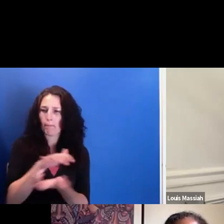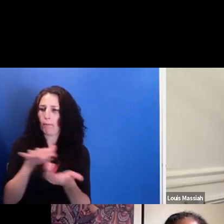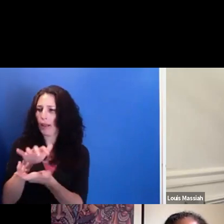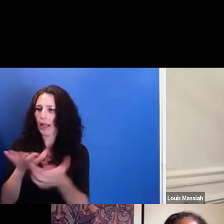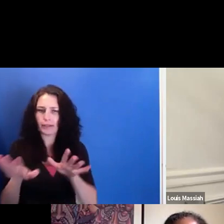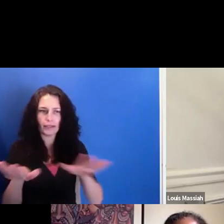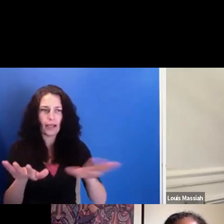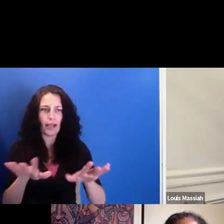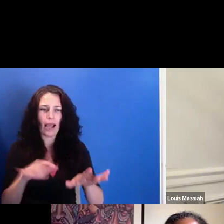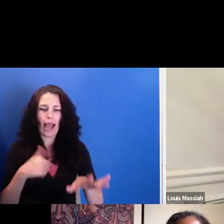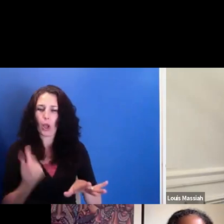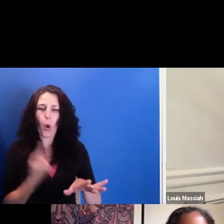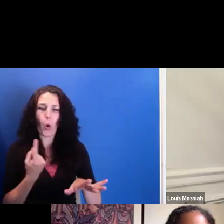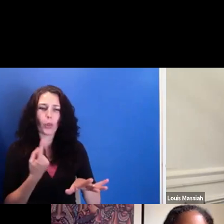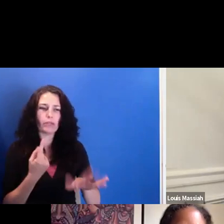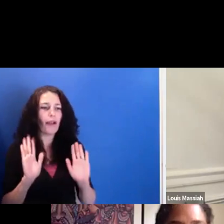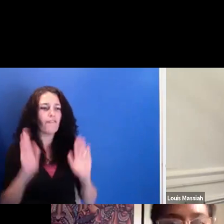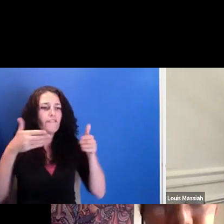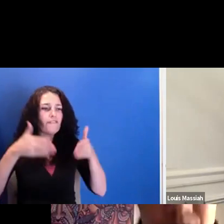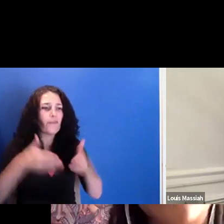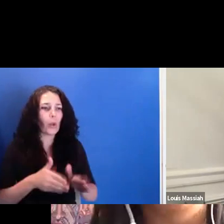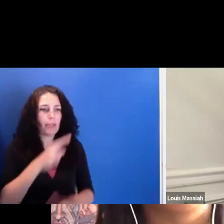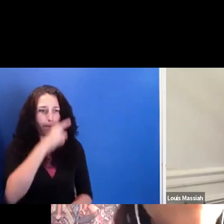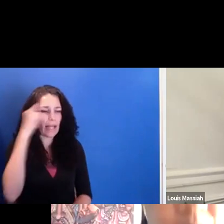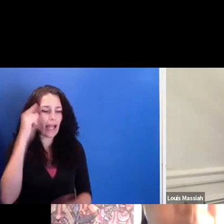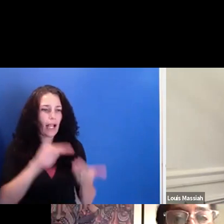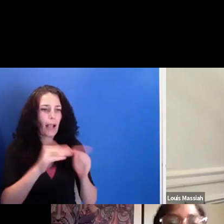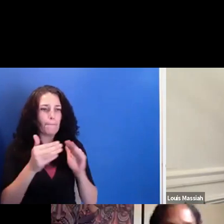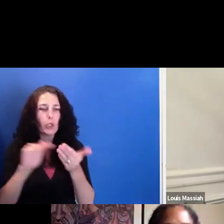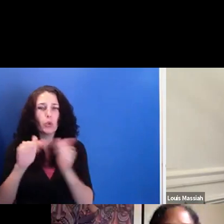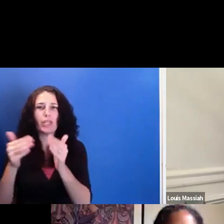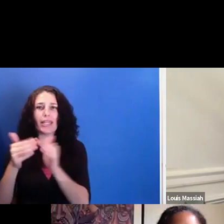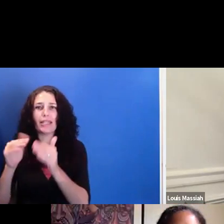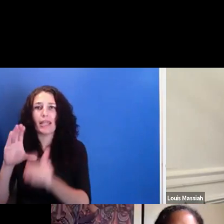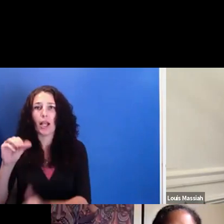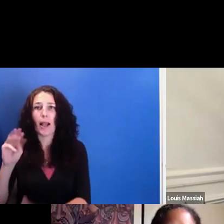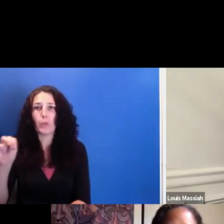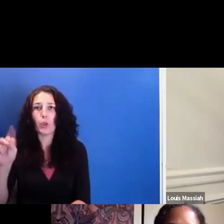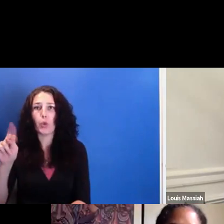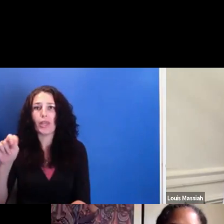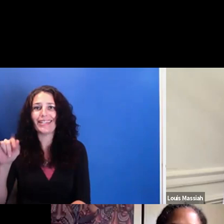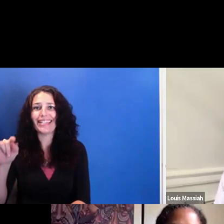And I always make a point to say Black communities, plural, because there's so much range within that.